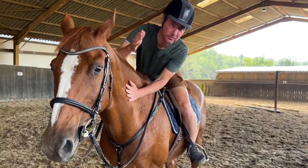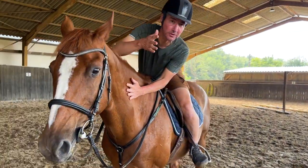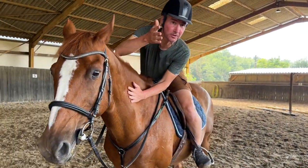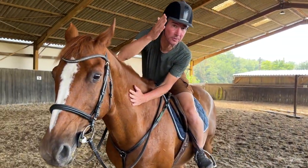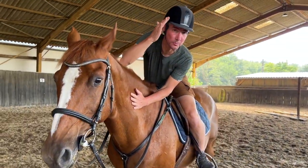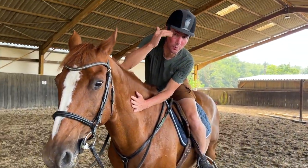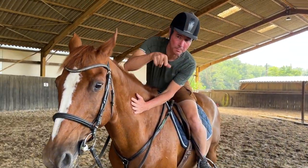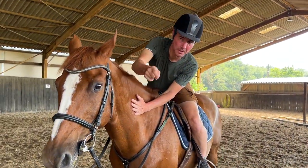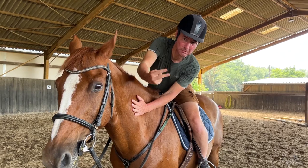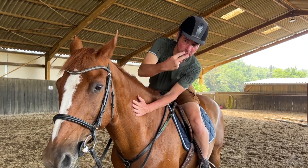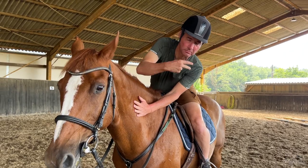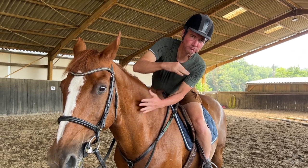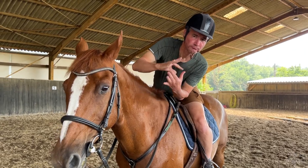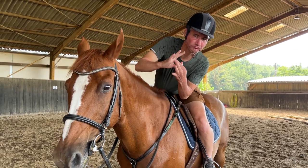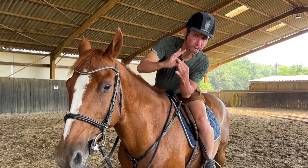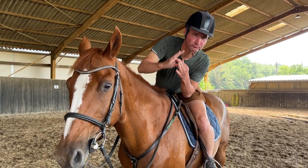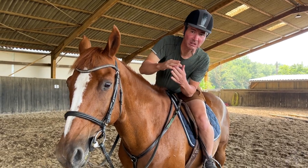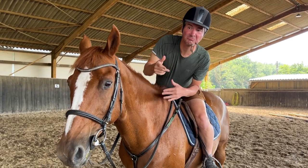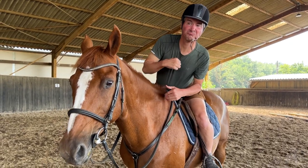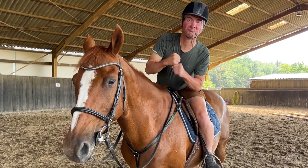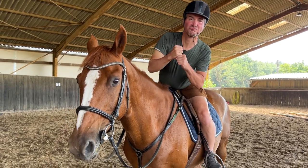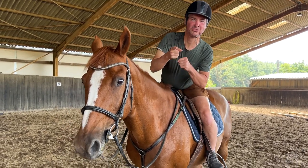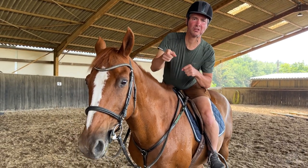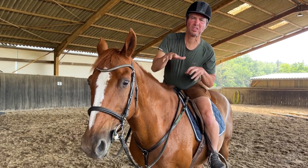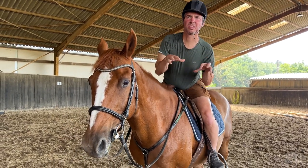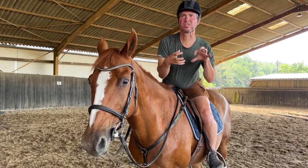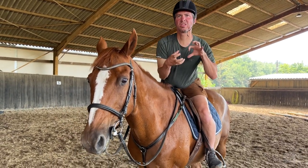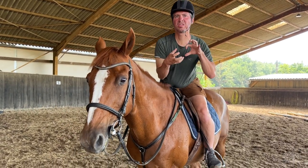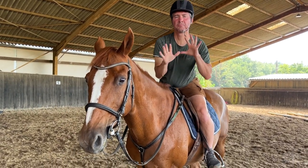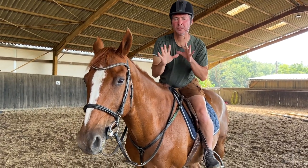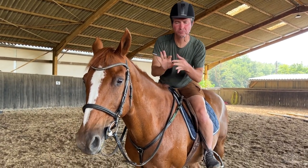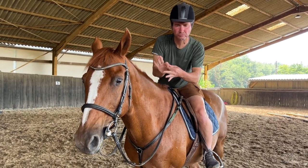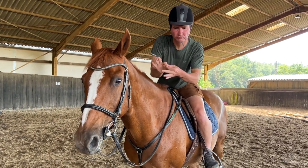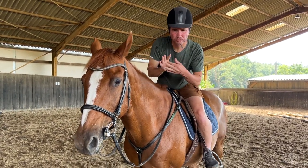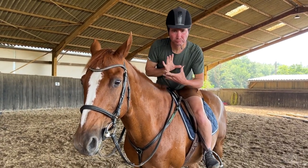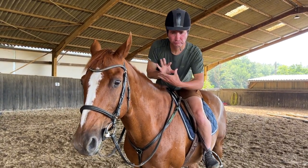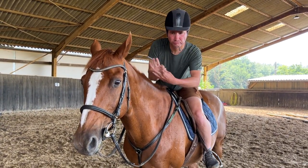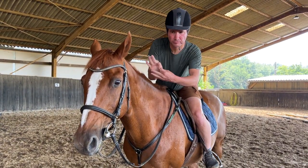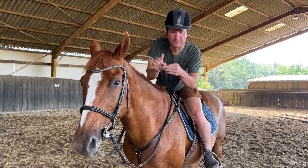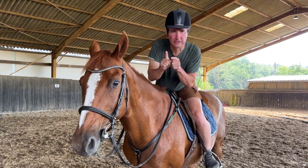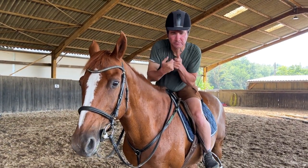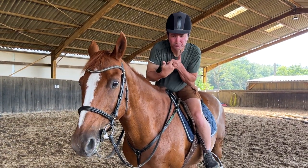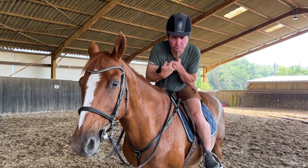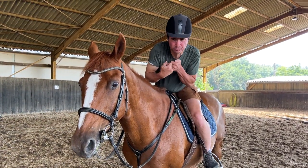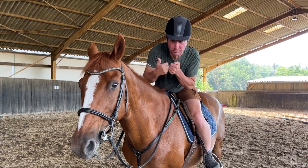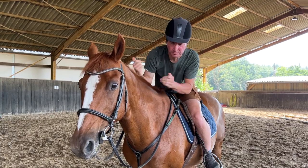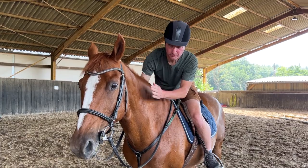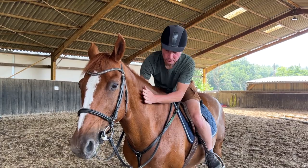It’s important to have a connection with your horse, the bond is good to establish trust.